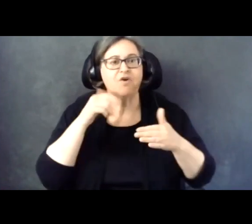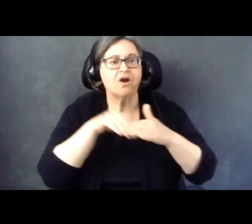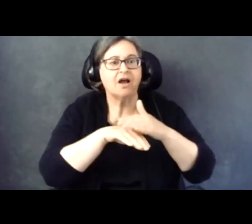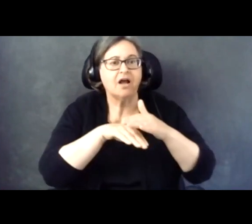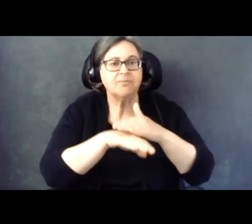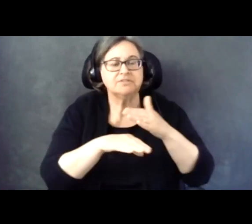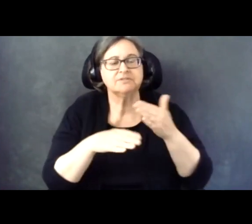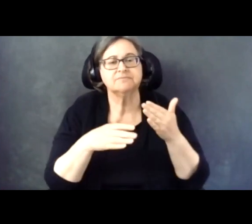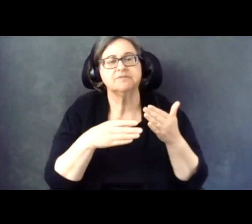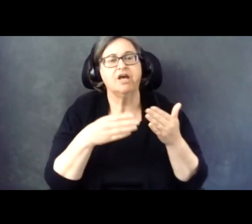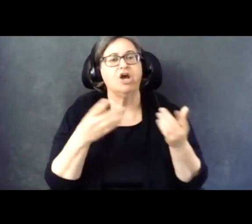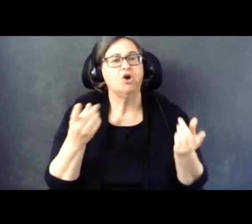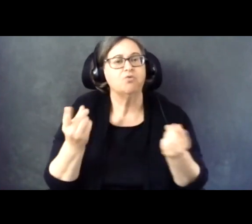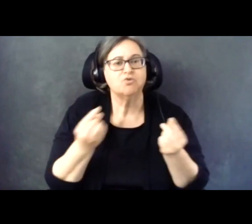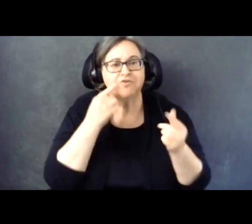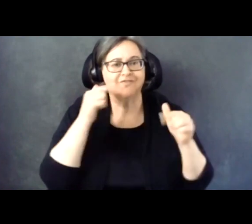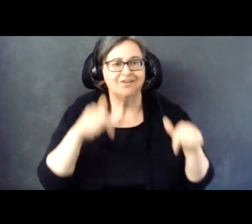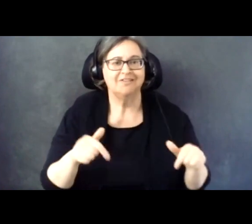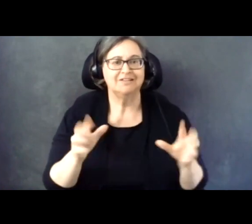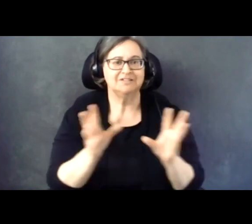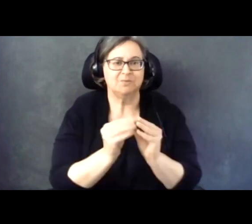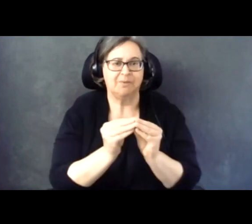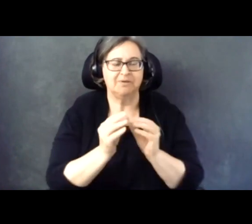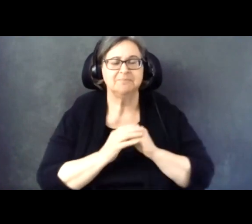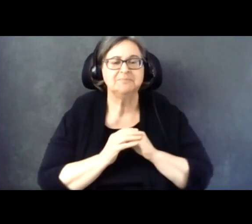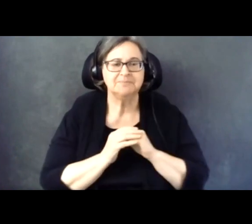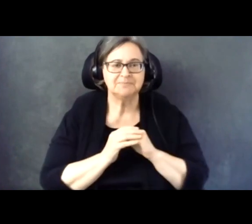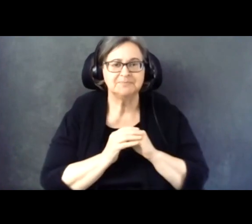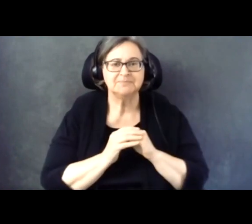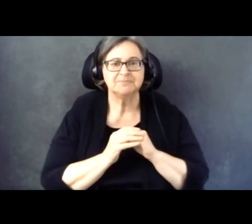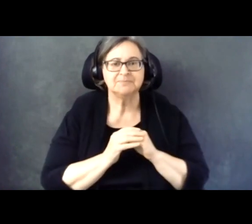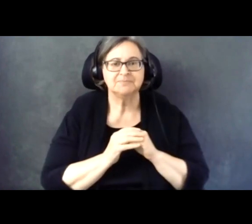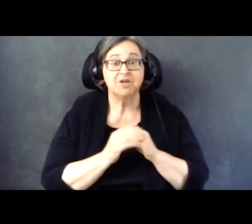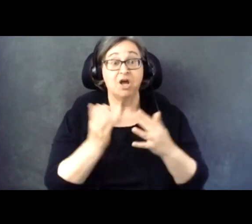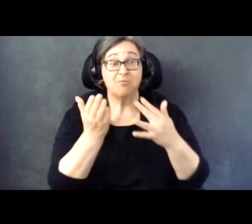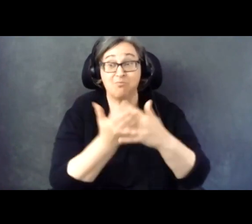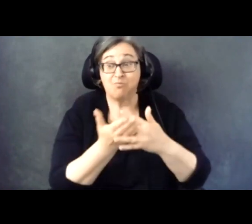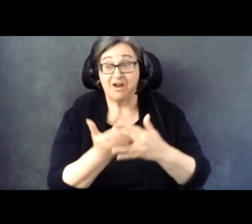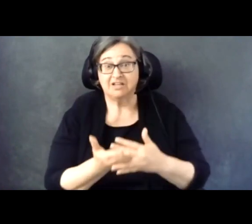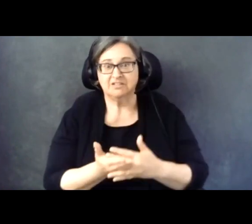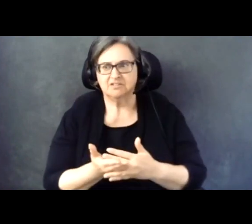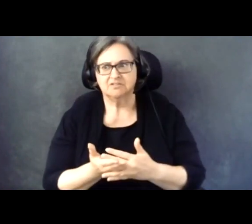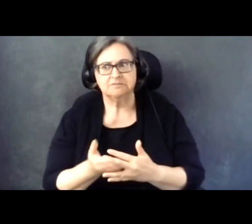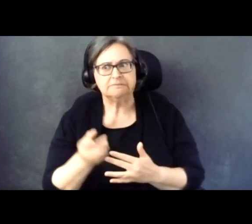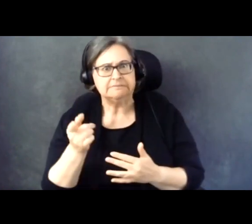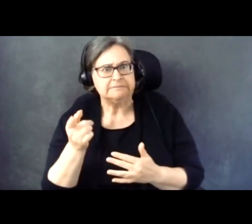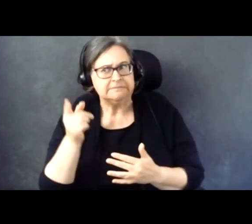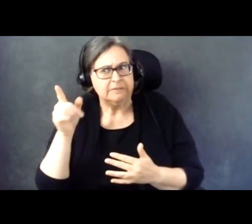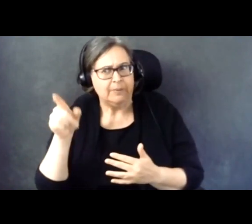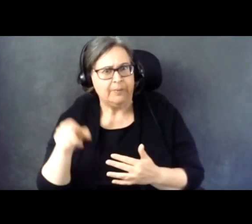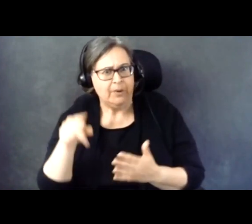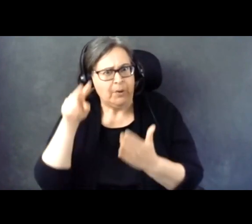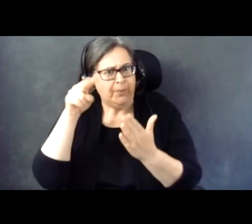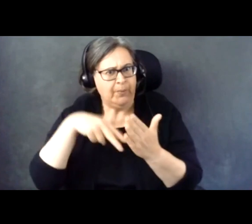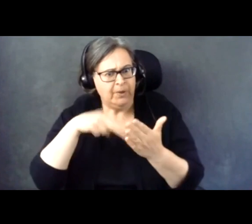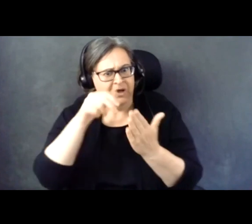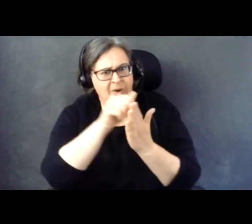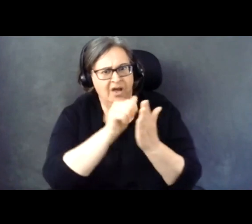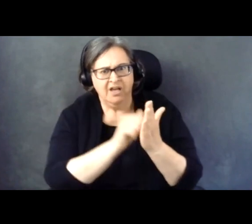logistics for this webinar. You may have noticed that there are not many breaks noted on the agenda, but please be